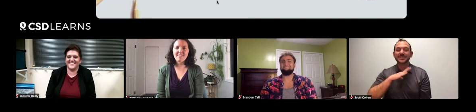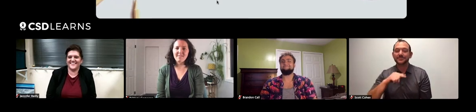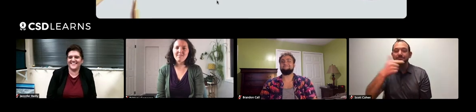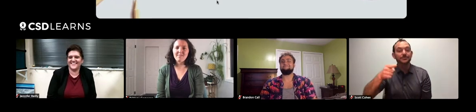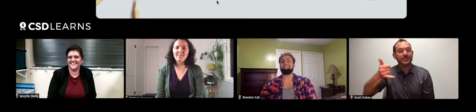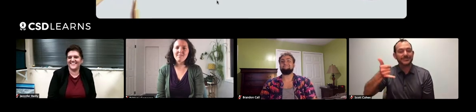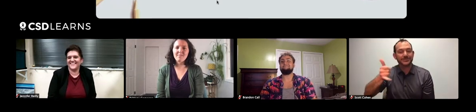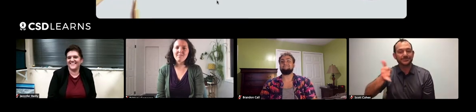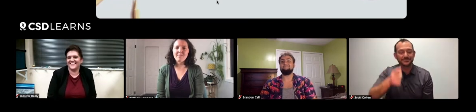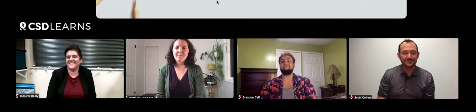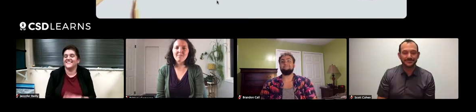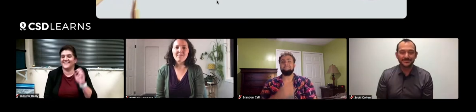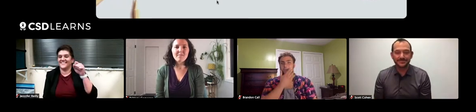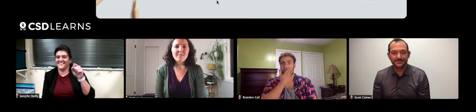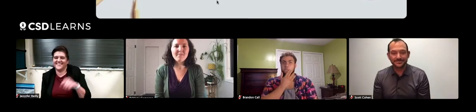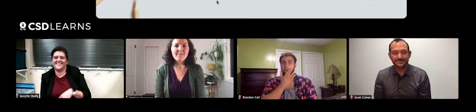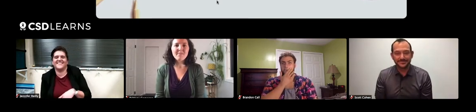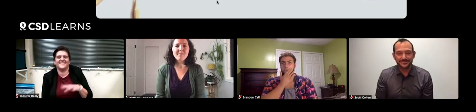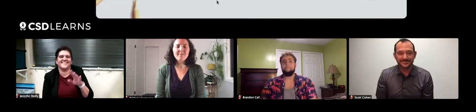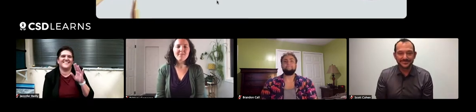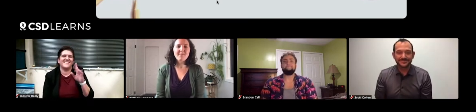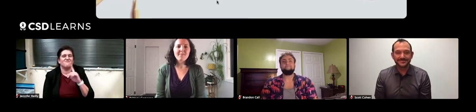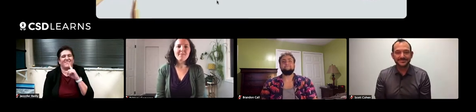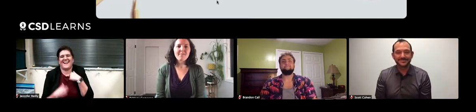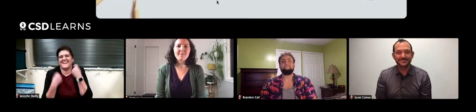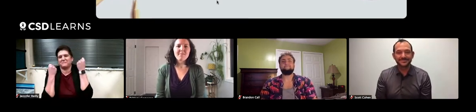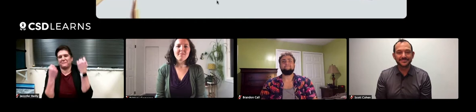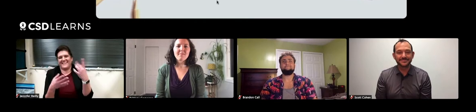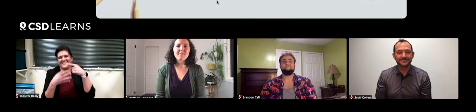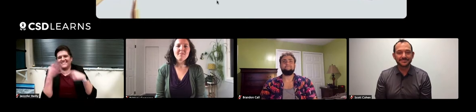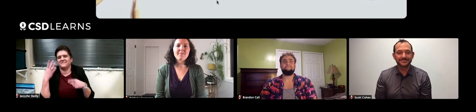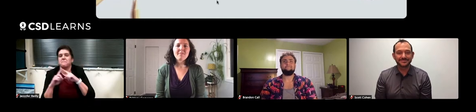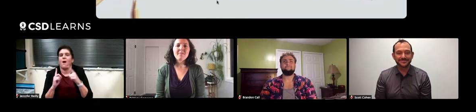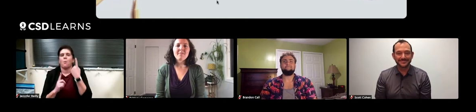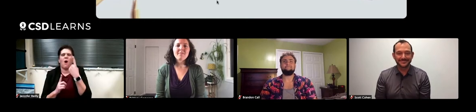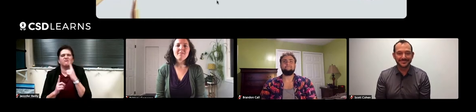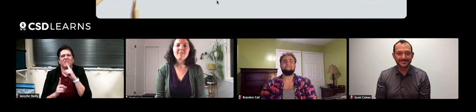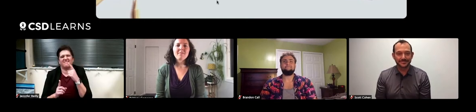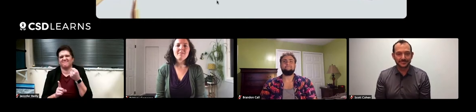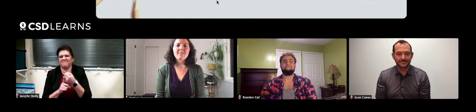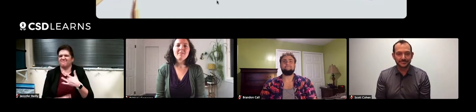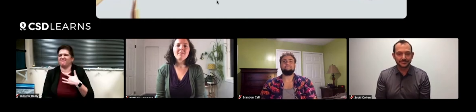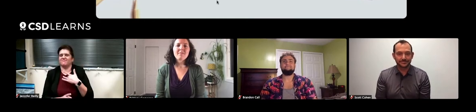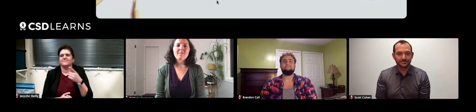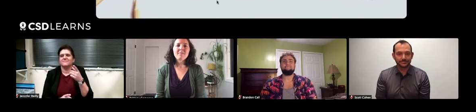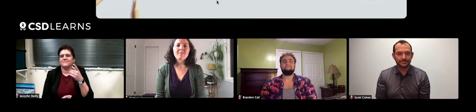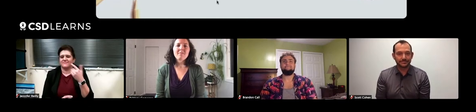Jennifer, why don't you go next? You know, I have so many examples, but one that really was striking.